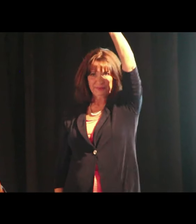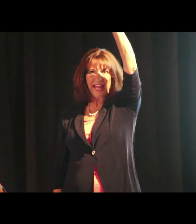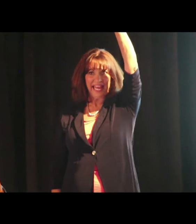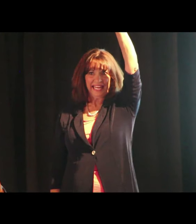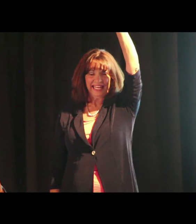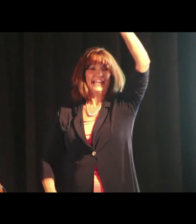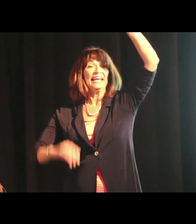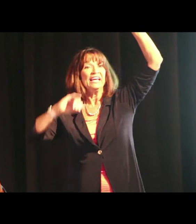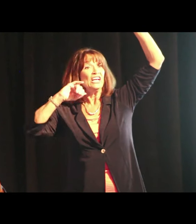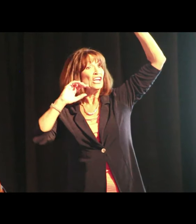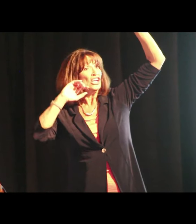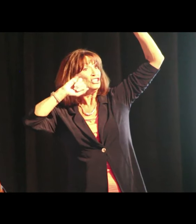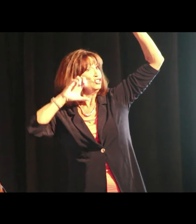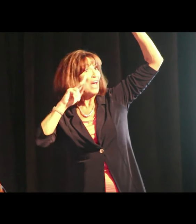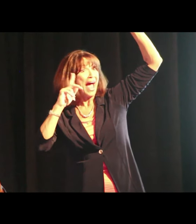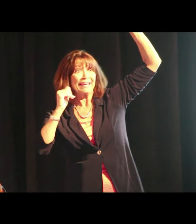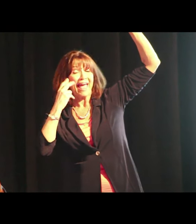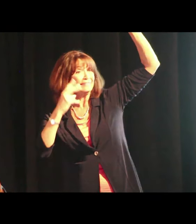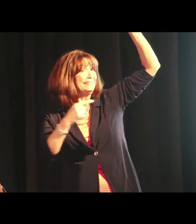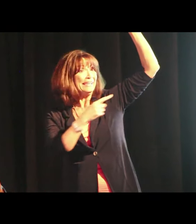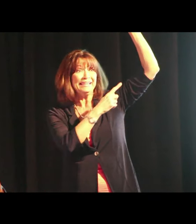A student raises her hand. Jack can't see see the student.